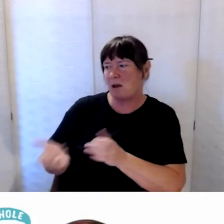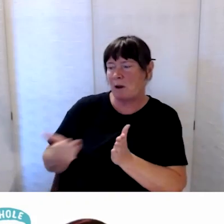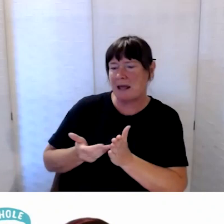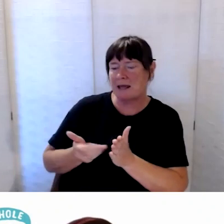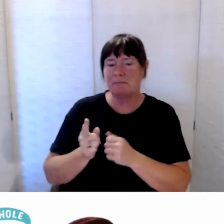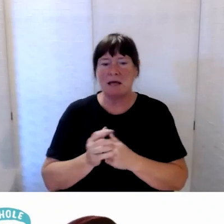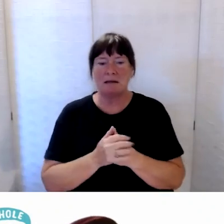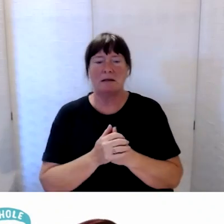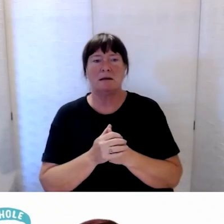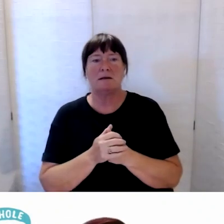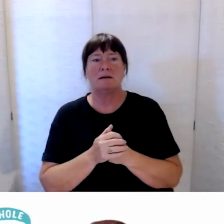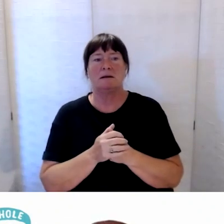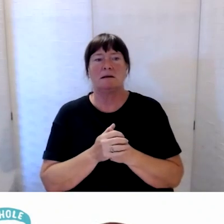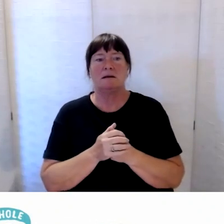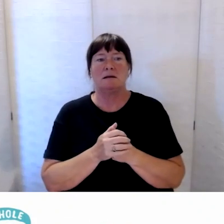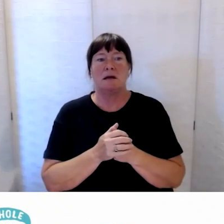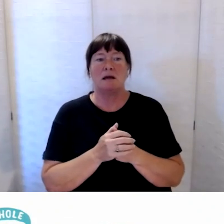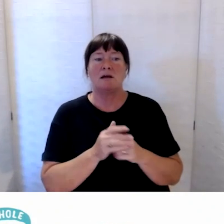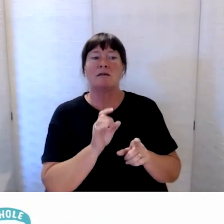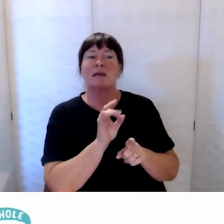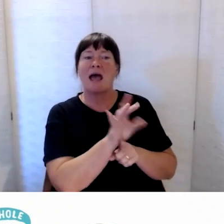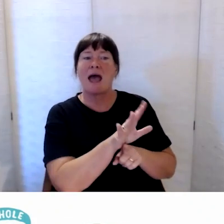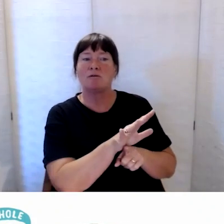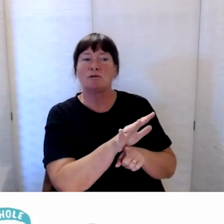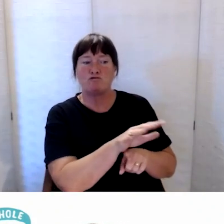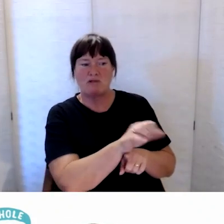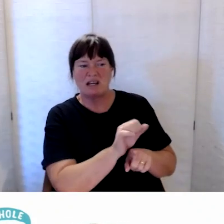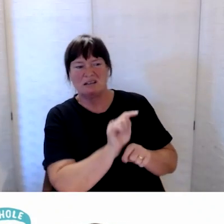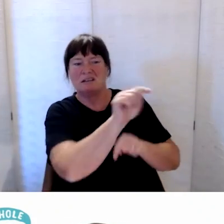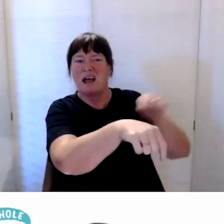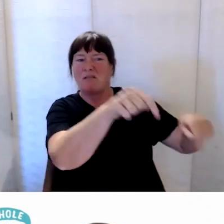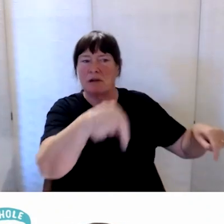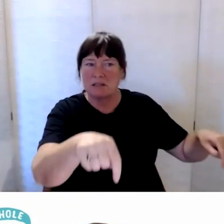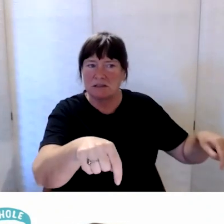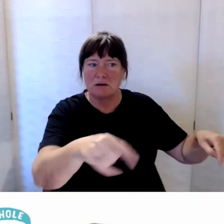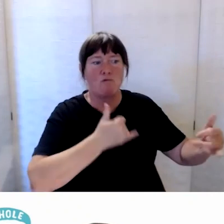So some of the outreach, the purpose of the outreach calling was to check that people were okay